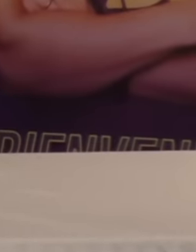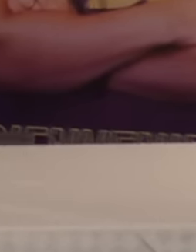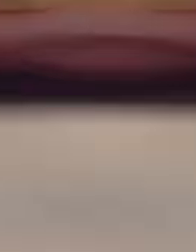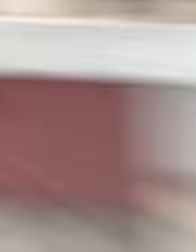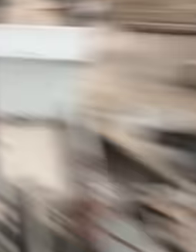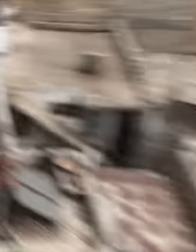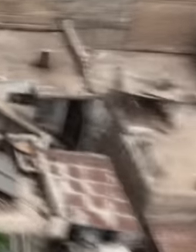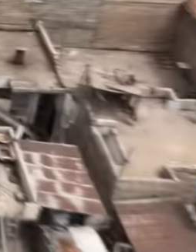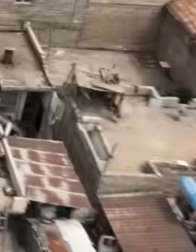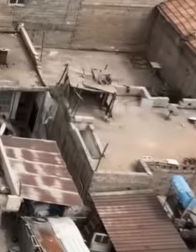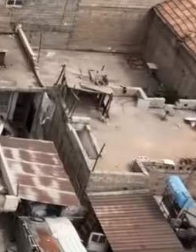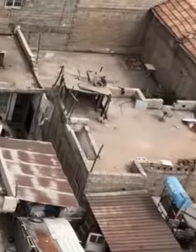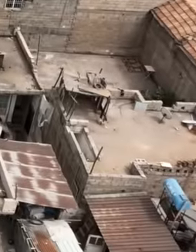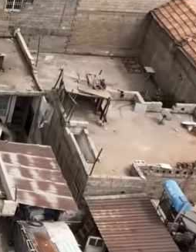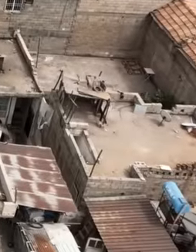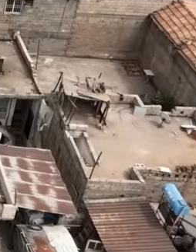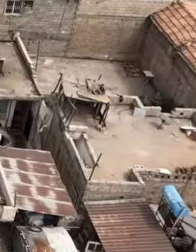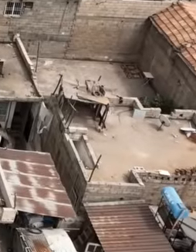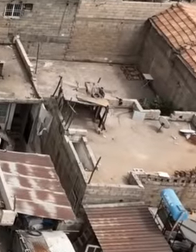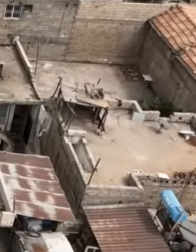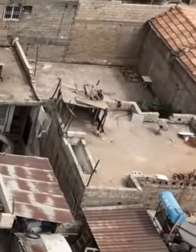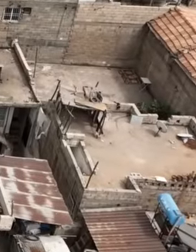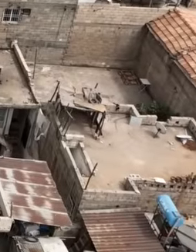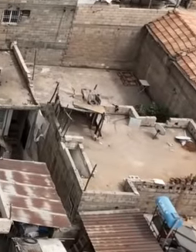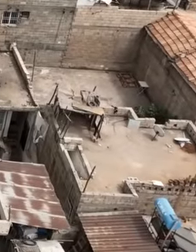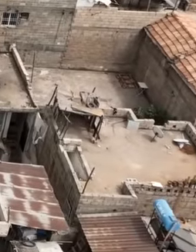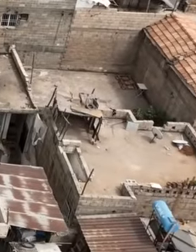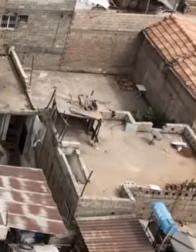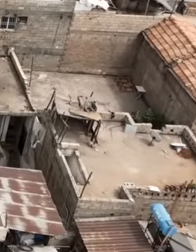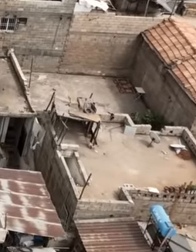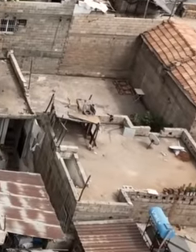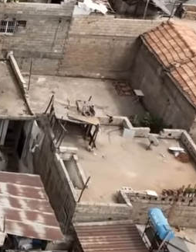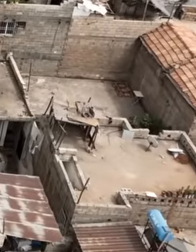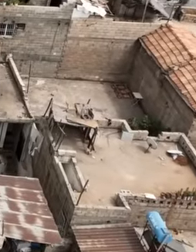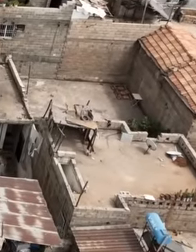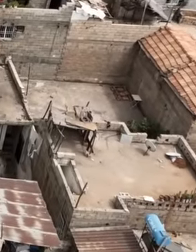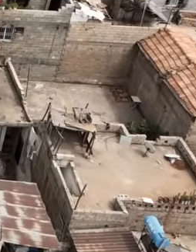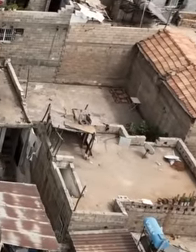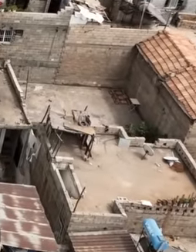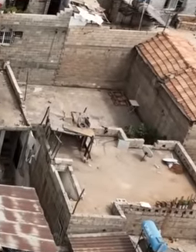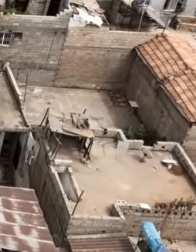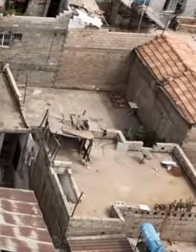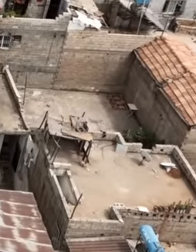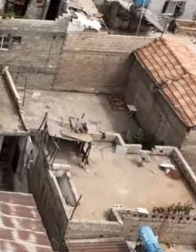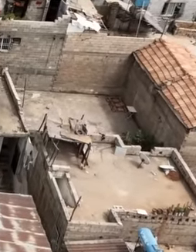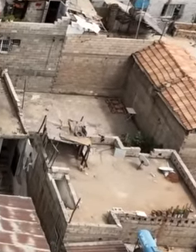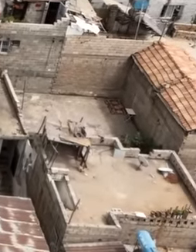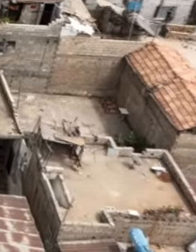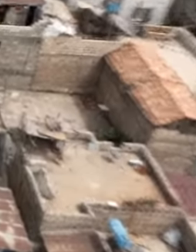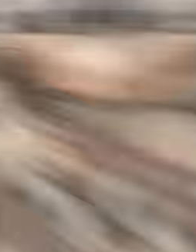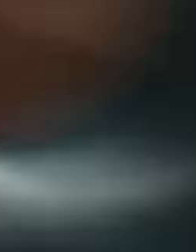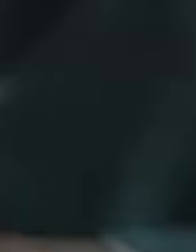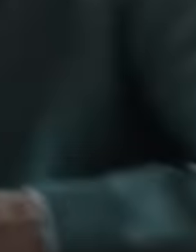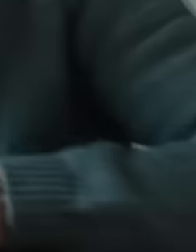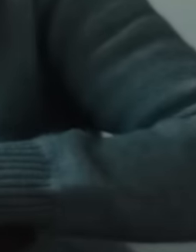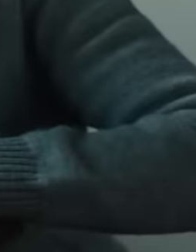to his country, to his people, to his people, and this will have great repercussions that will plunge the